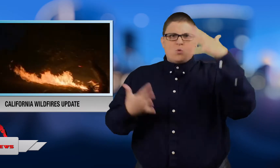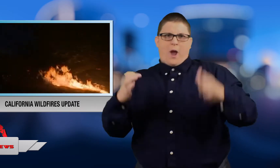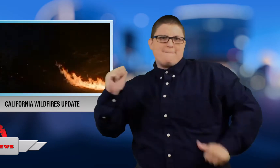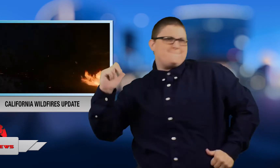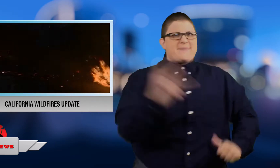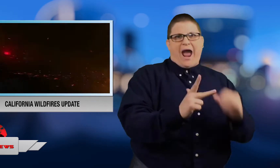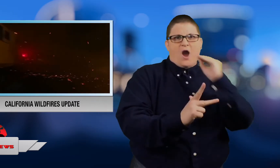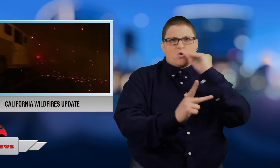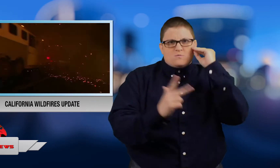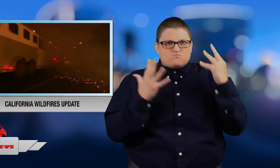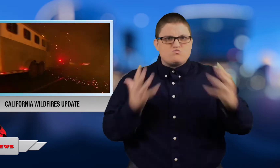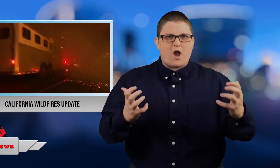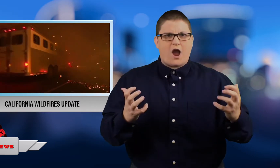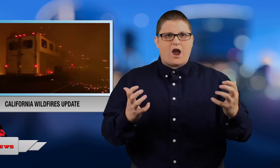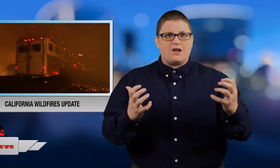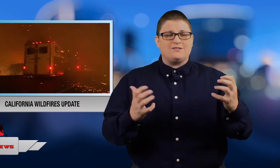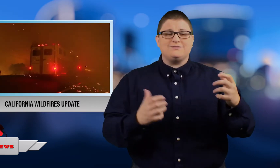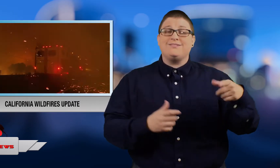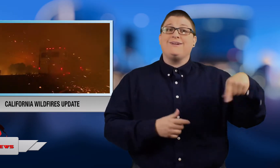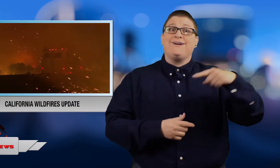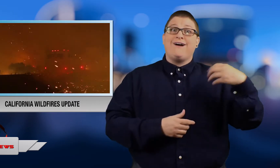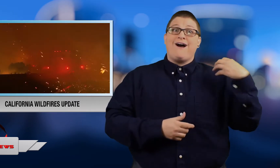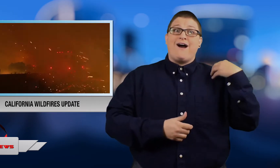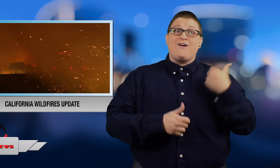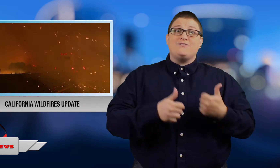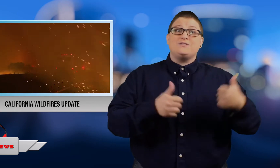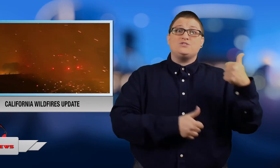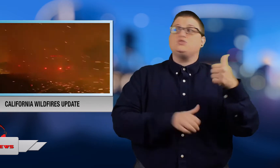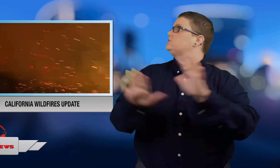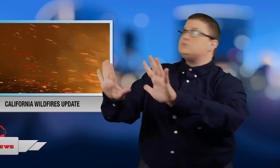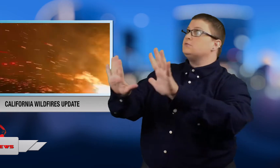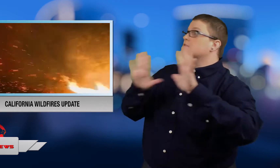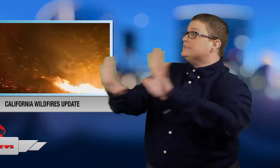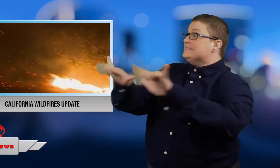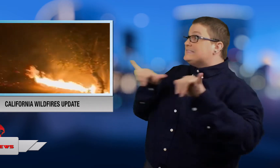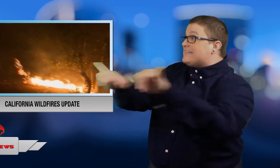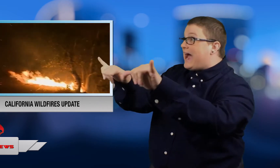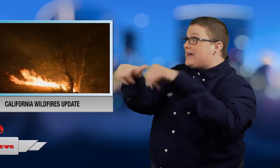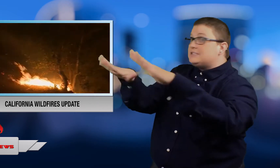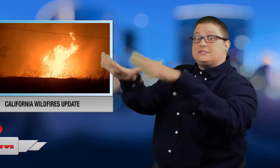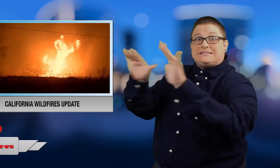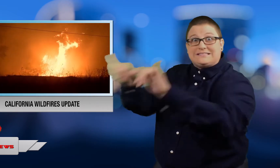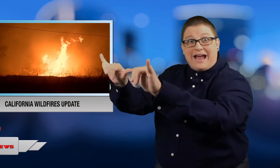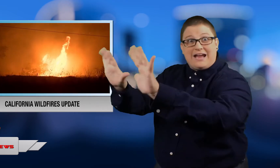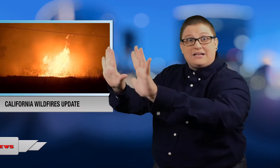back home. Officials are saying "No!" Stay away!